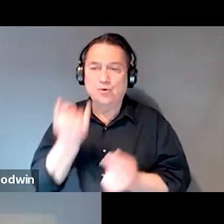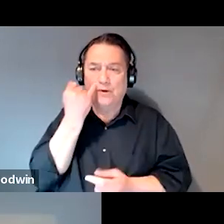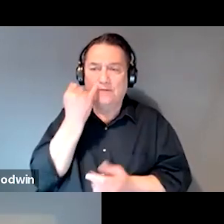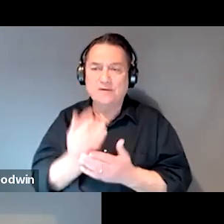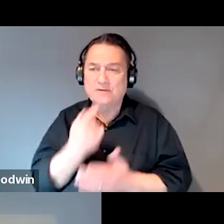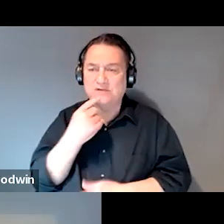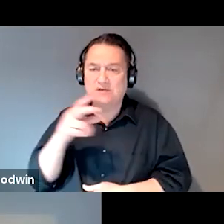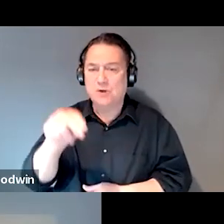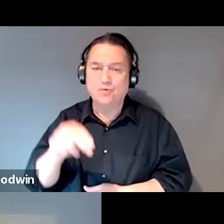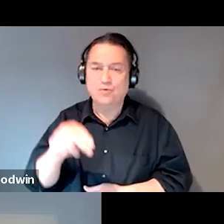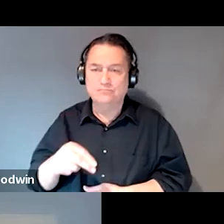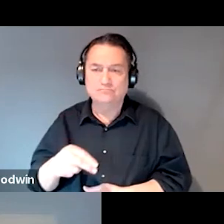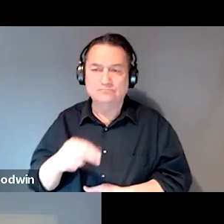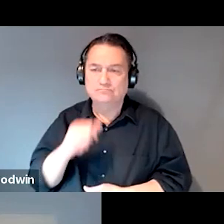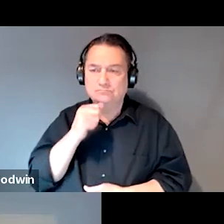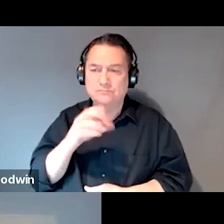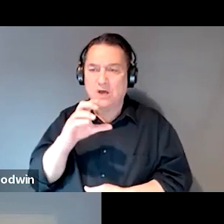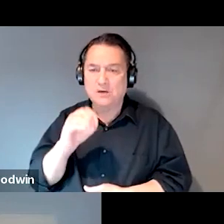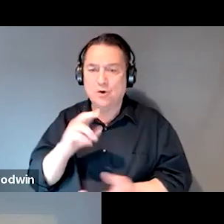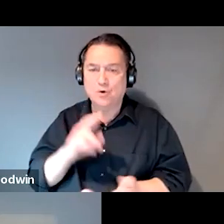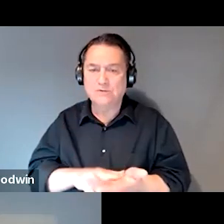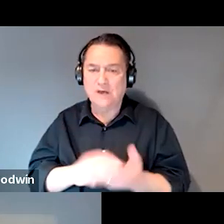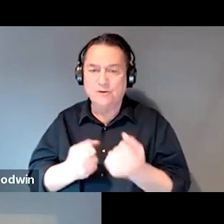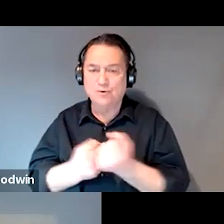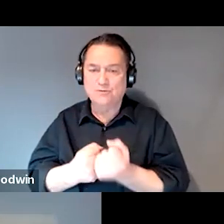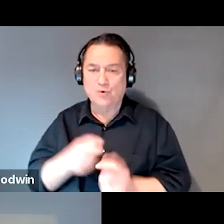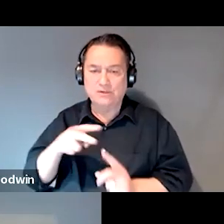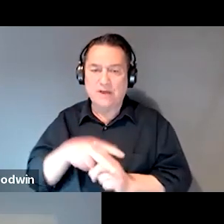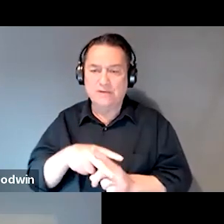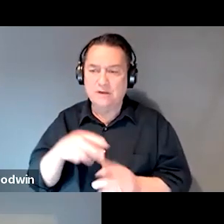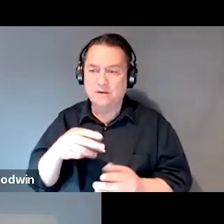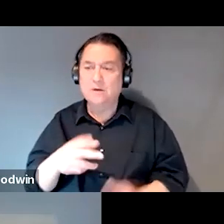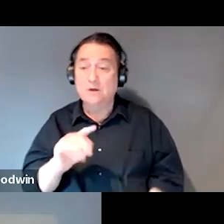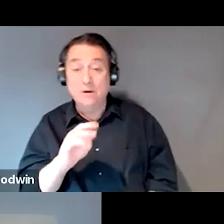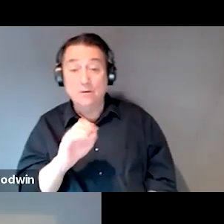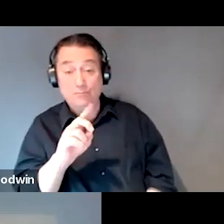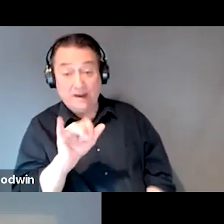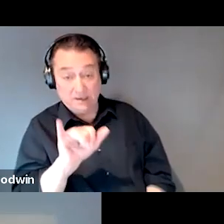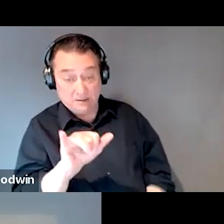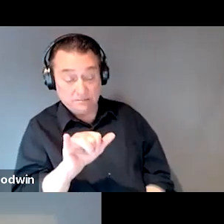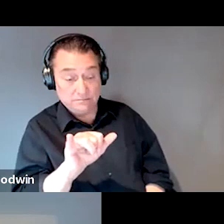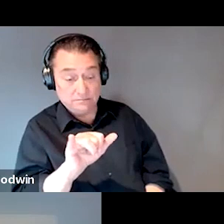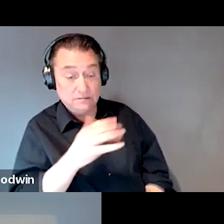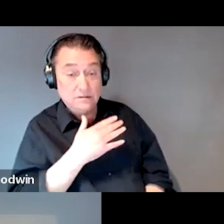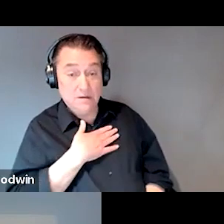they're not gonna co-sign or support the application? What I typically do is in my conclusion statement,